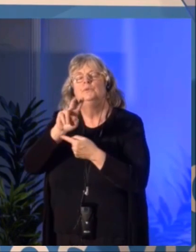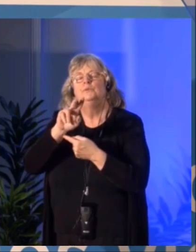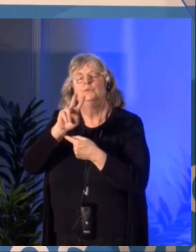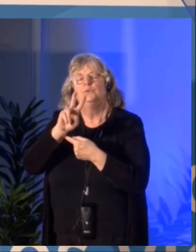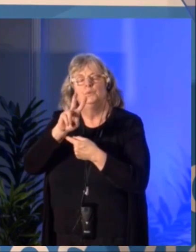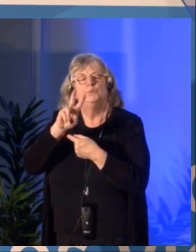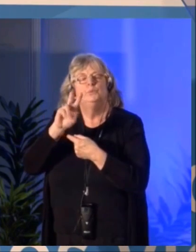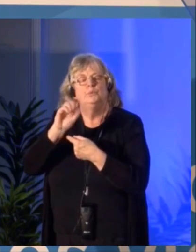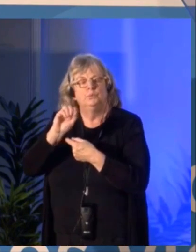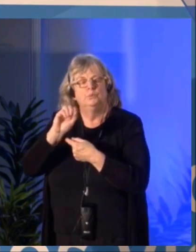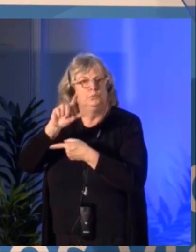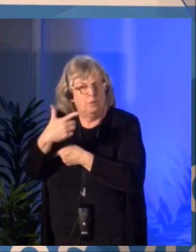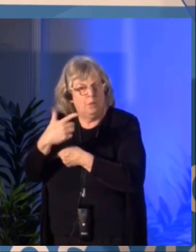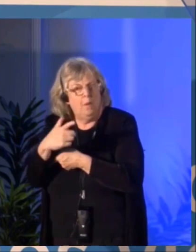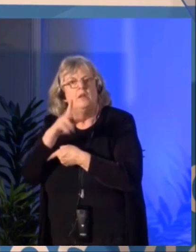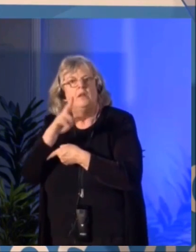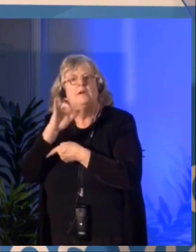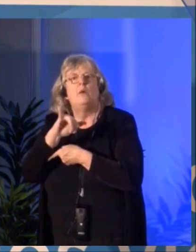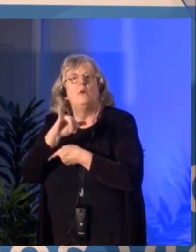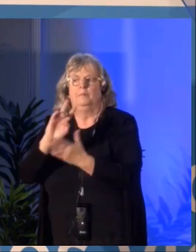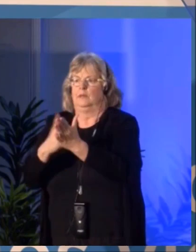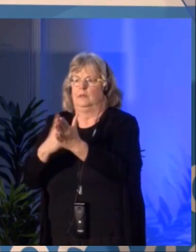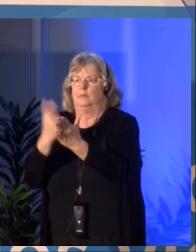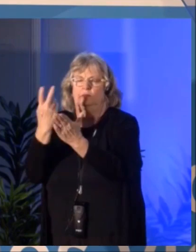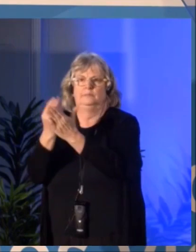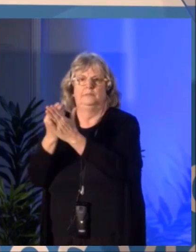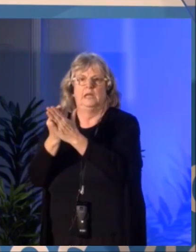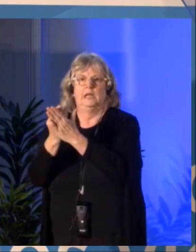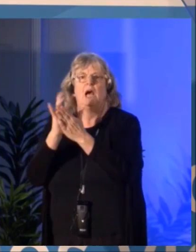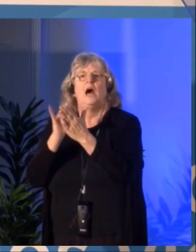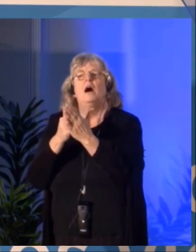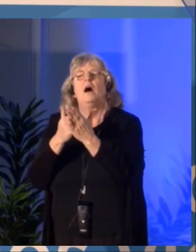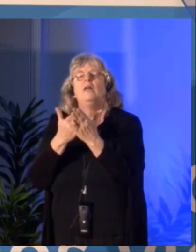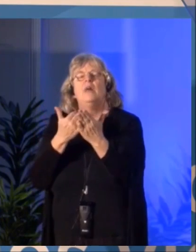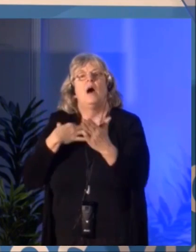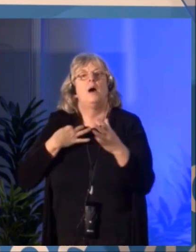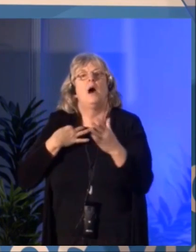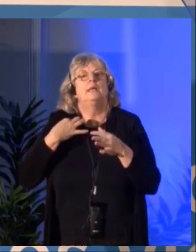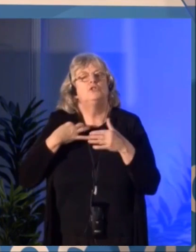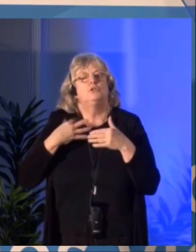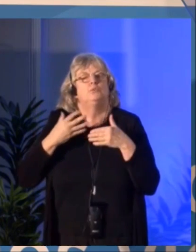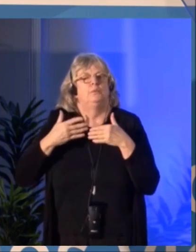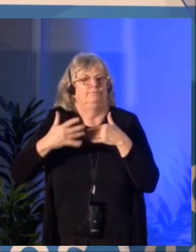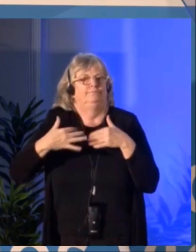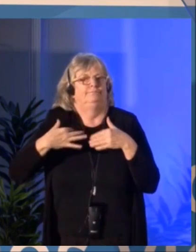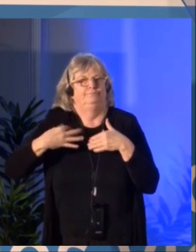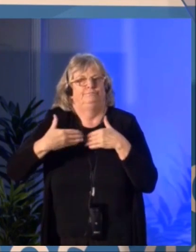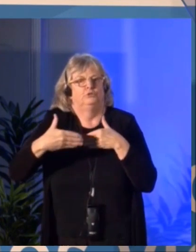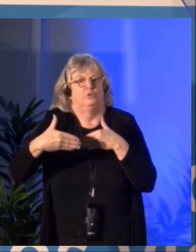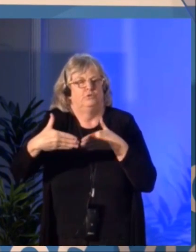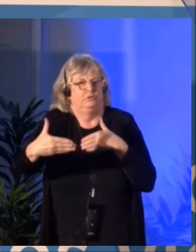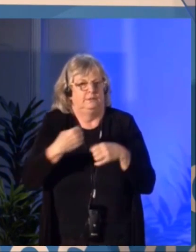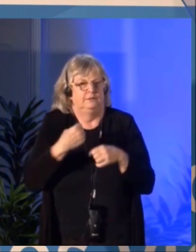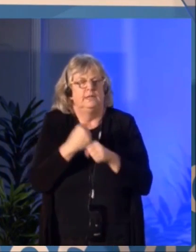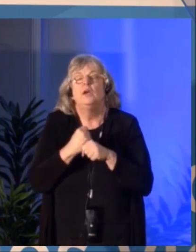This represents a success rate of barely 10%, which is much lower than usual.